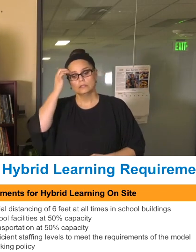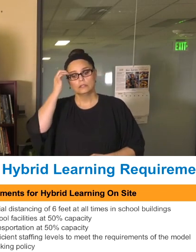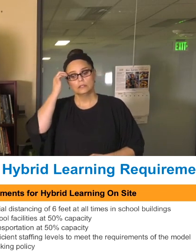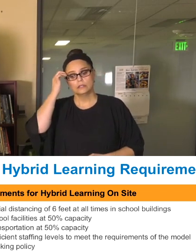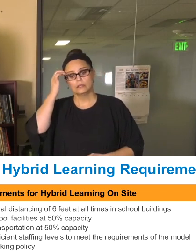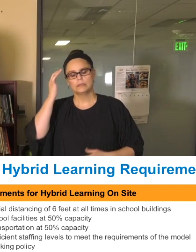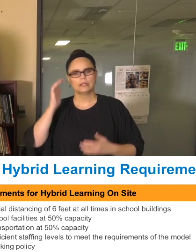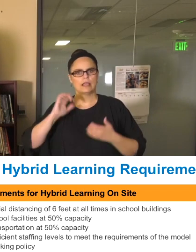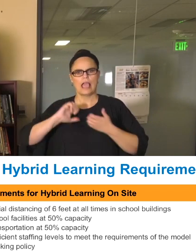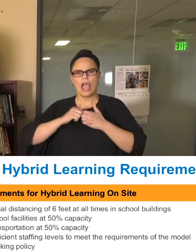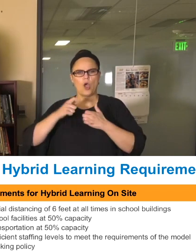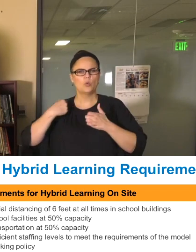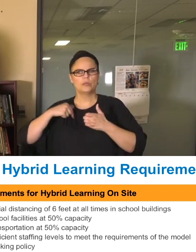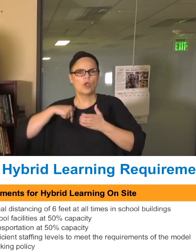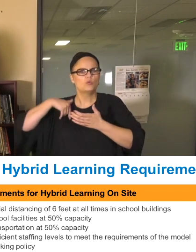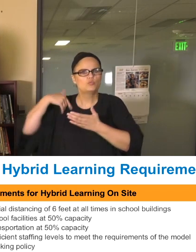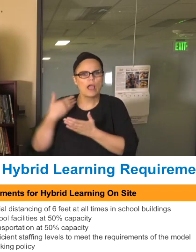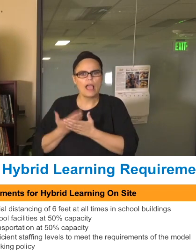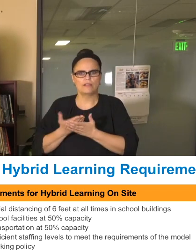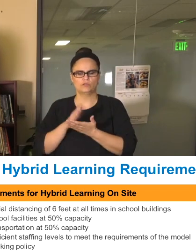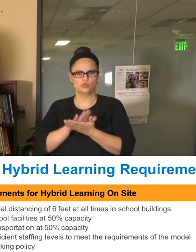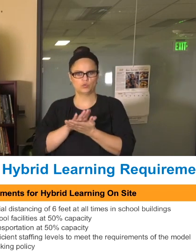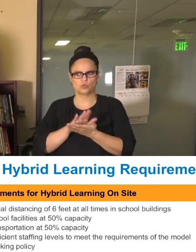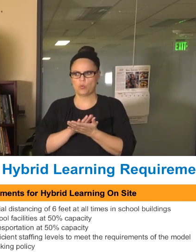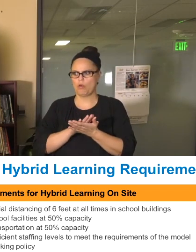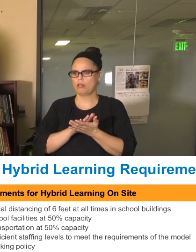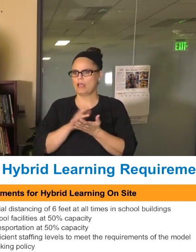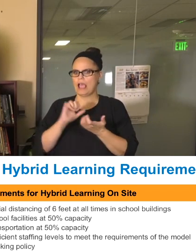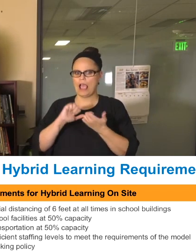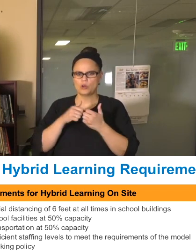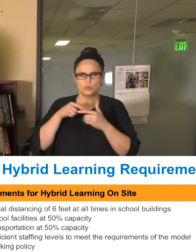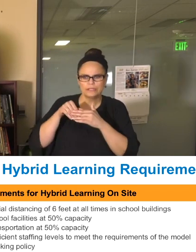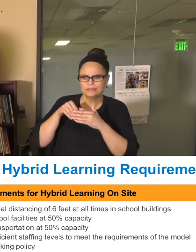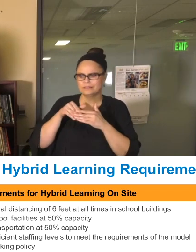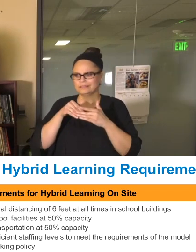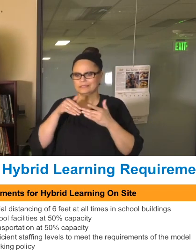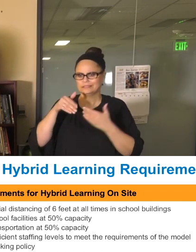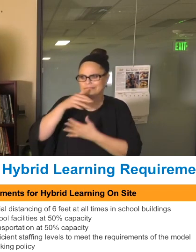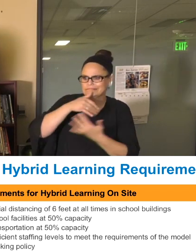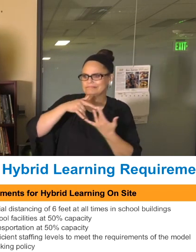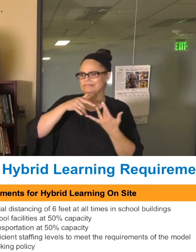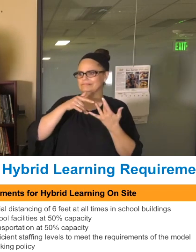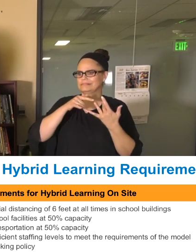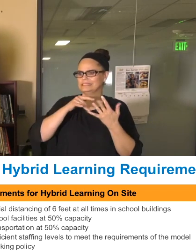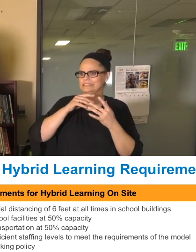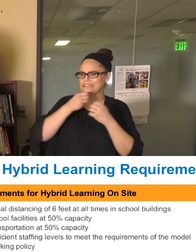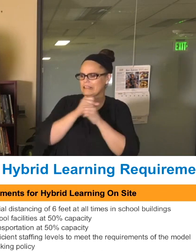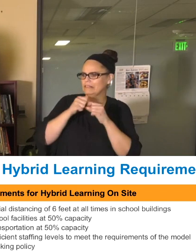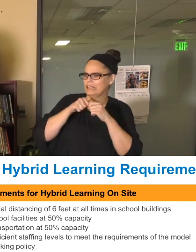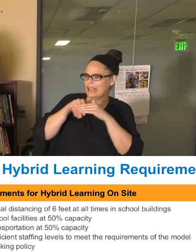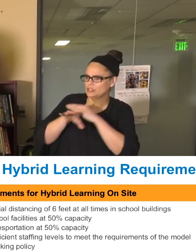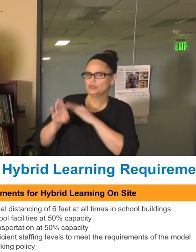arrive at school, how do we transition, these are all things that take time ,and our staff are coming back in August.